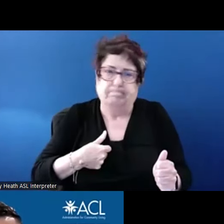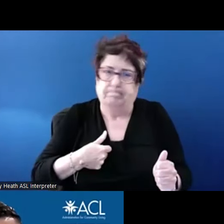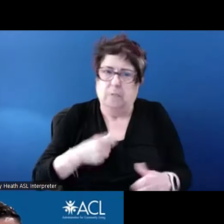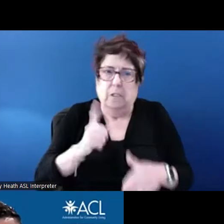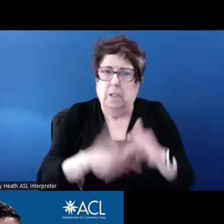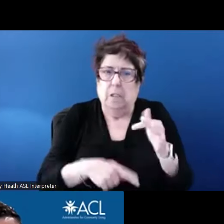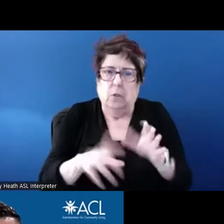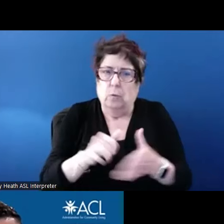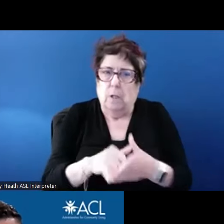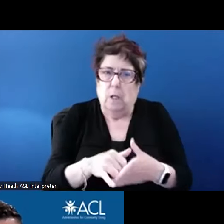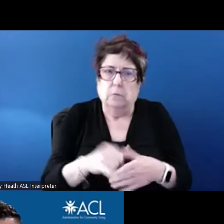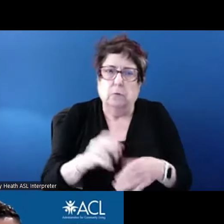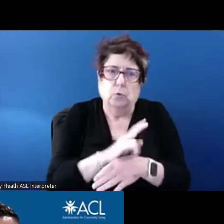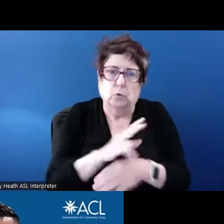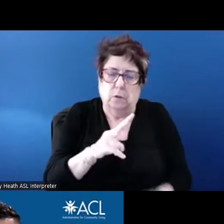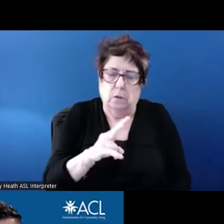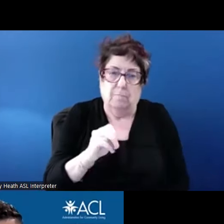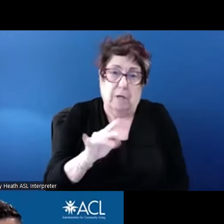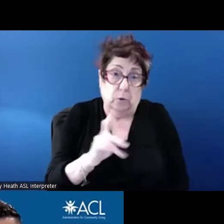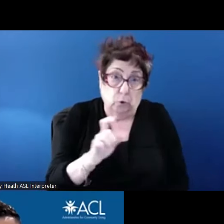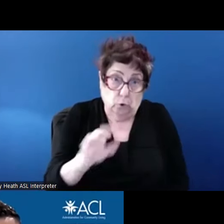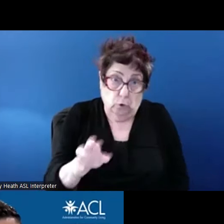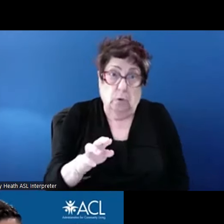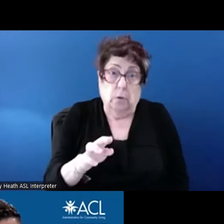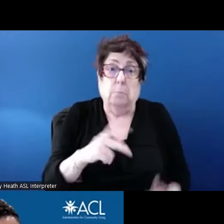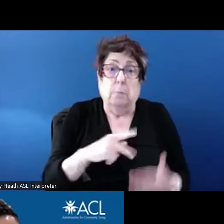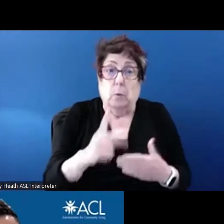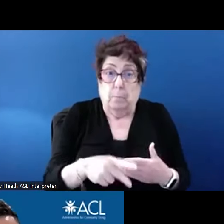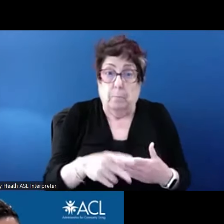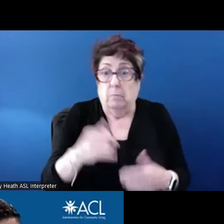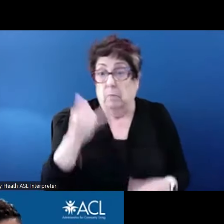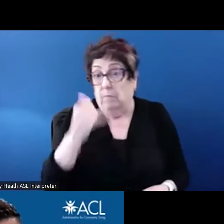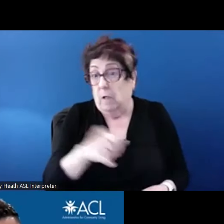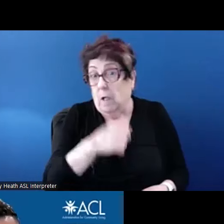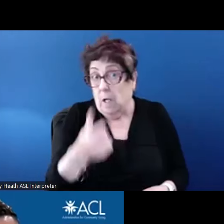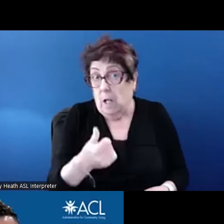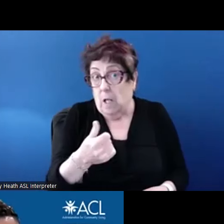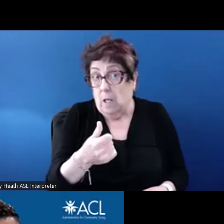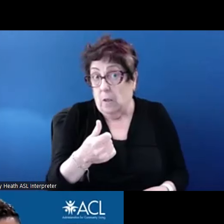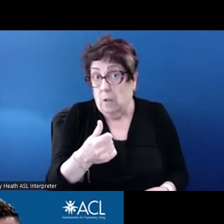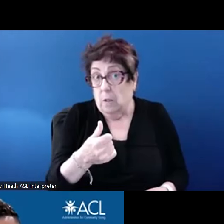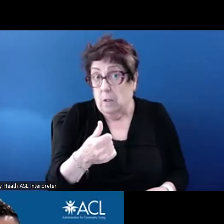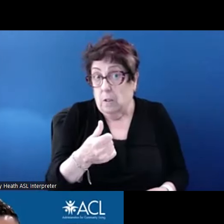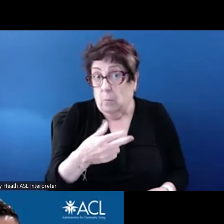another source that can pay for the arrears, and then the individual and the unit both qualify or